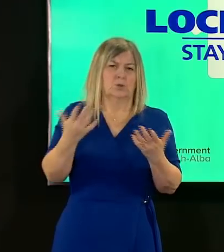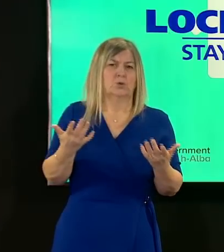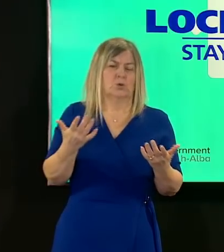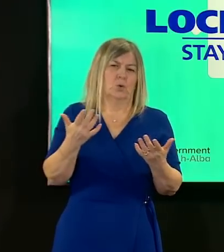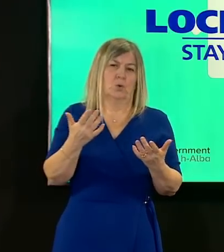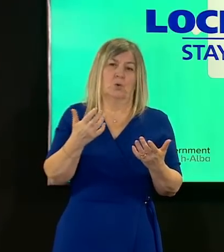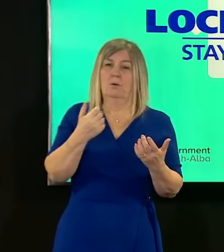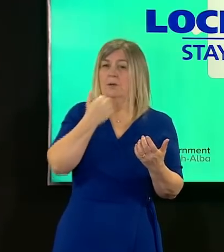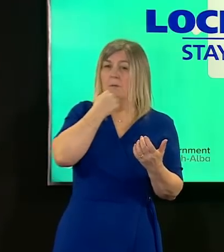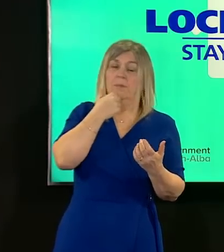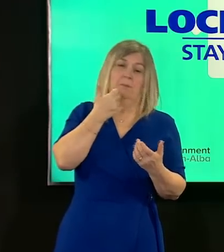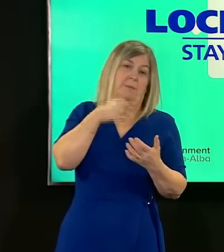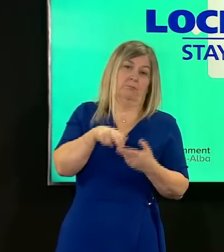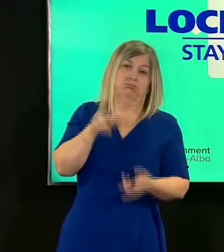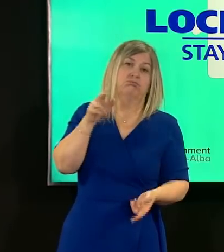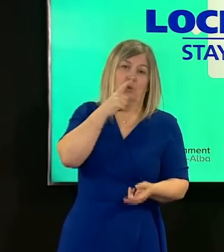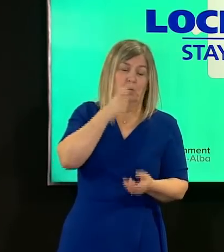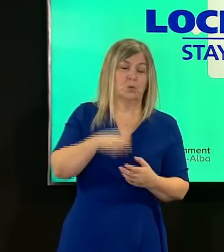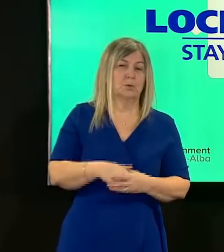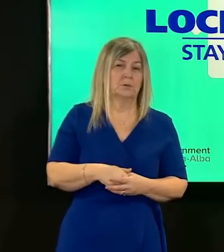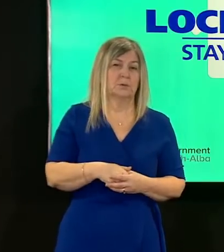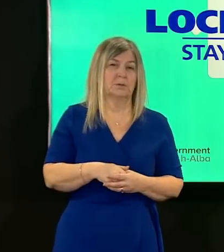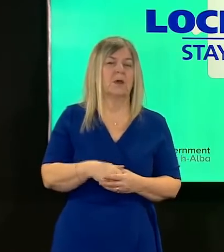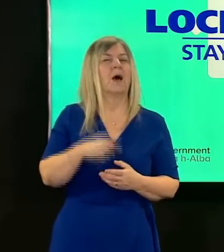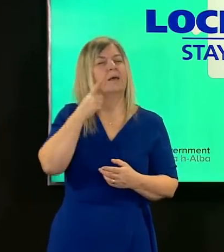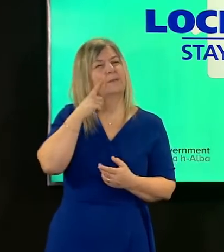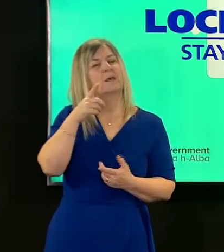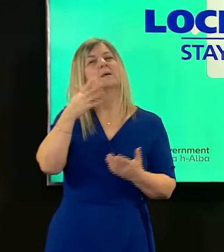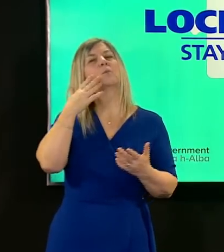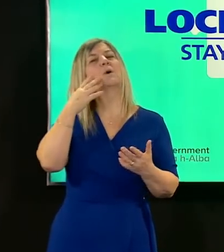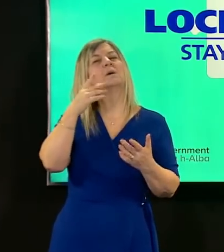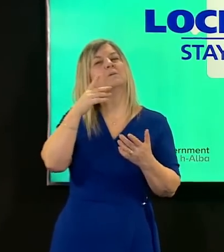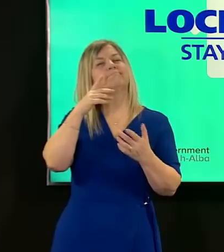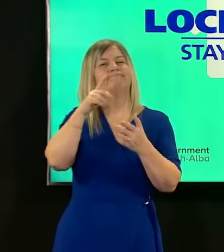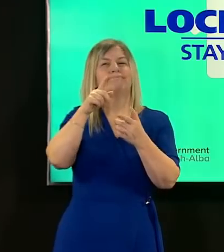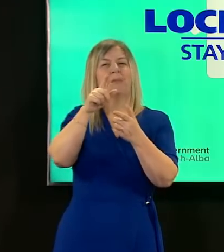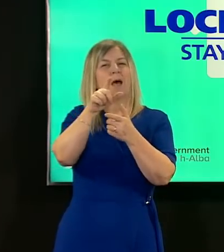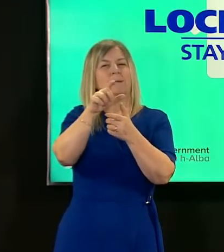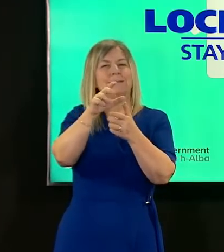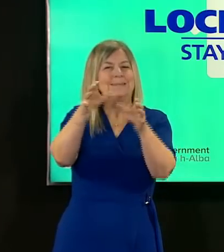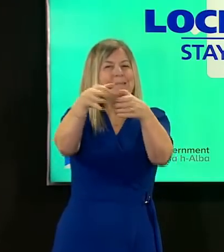takes the view that they have exhausted all the contacts and the contacts of contacts